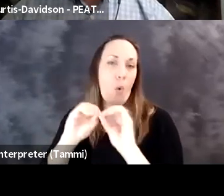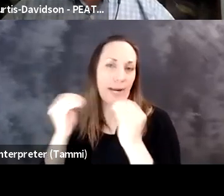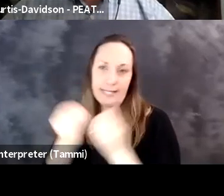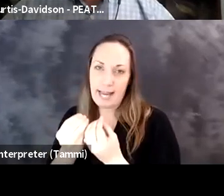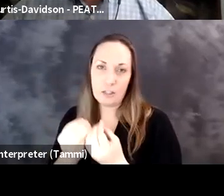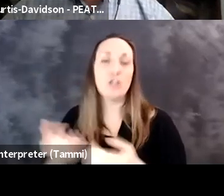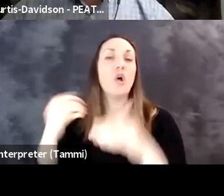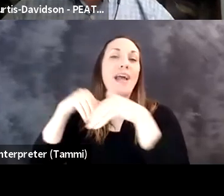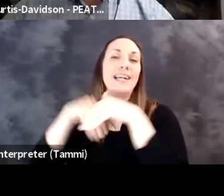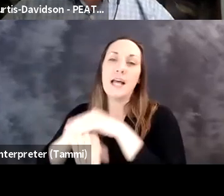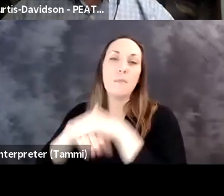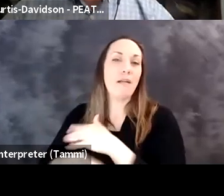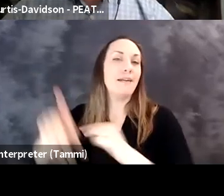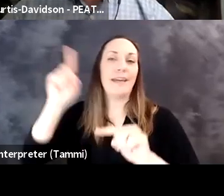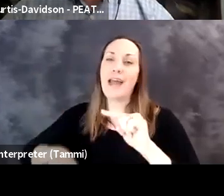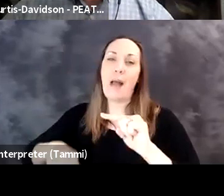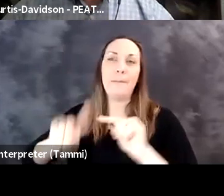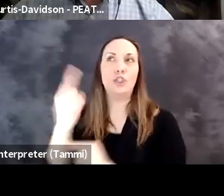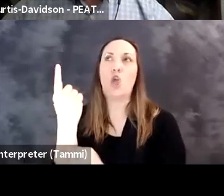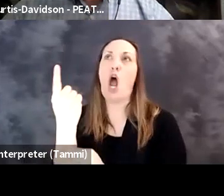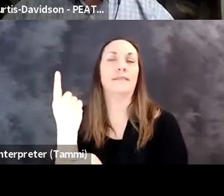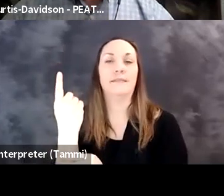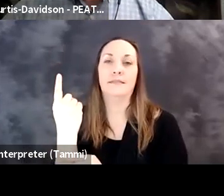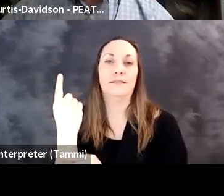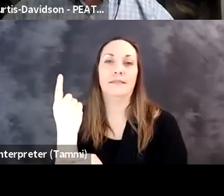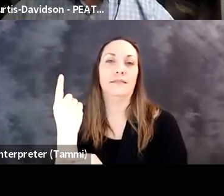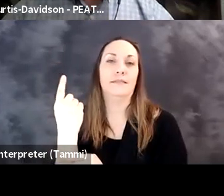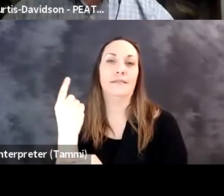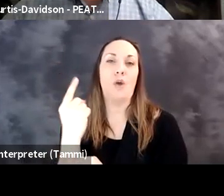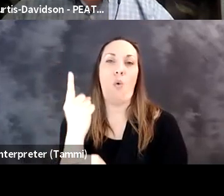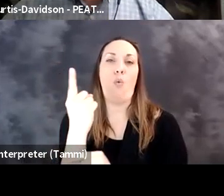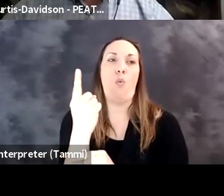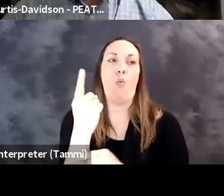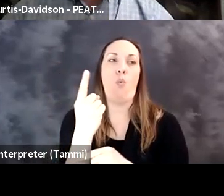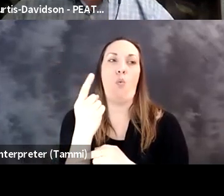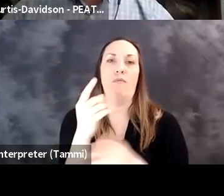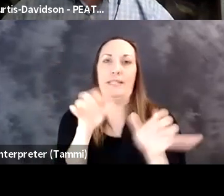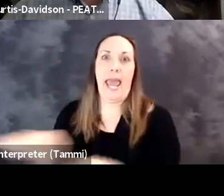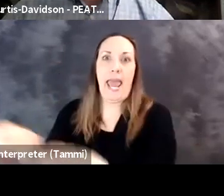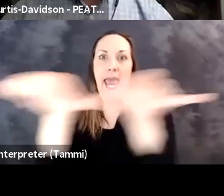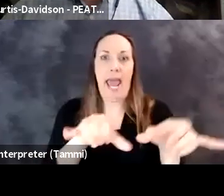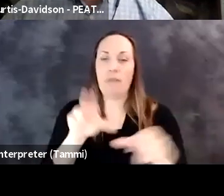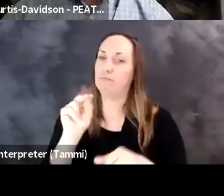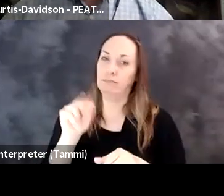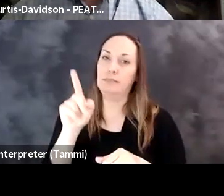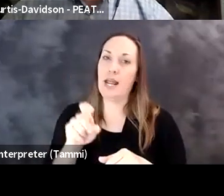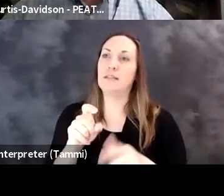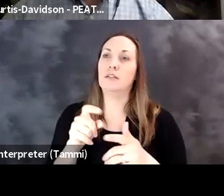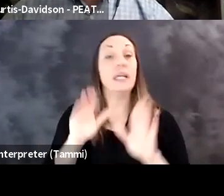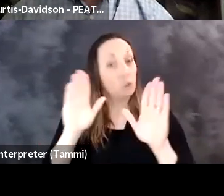different functions that happens in your department or organization. So accessibility cannot be just done,